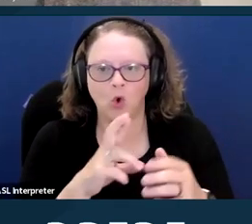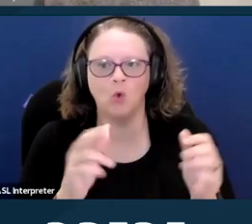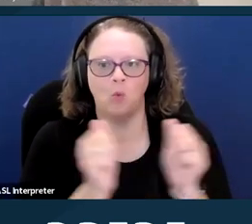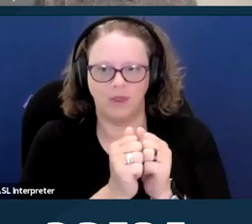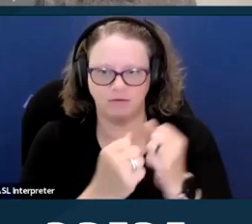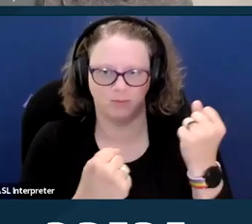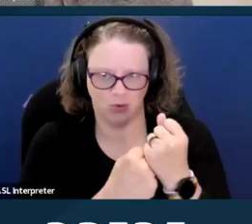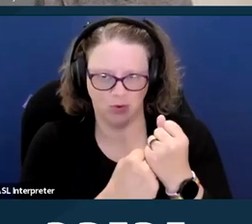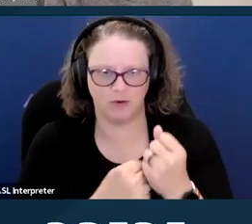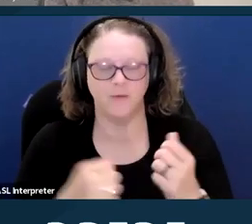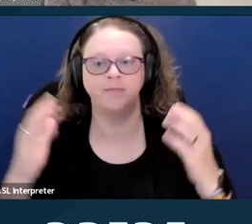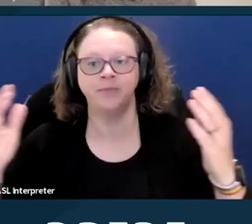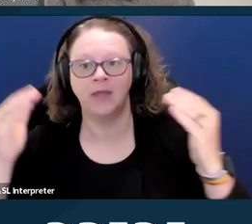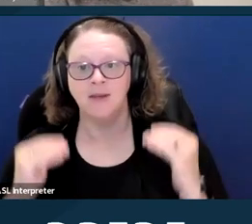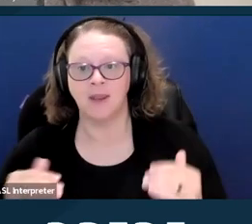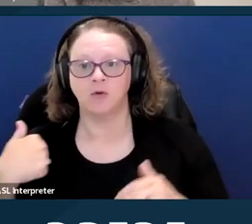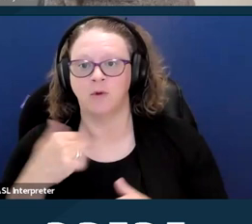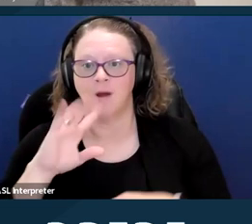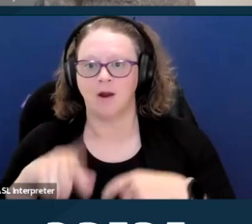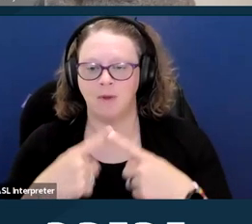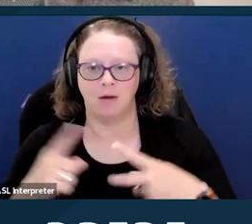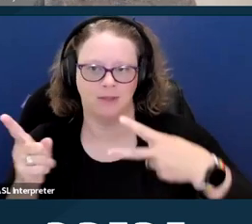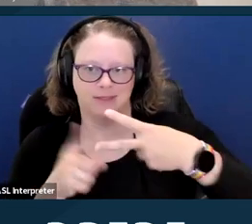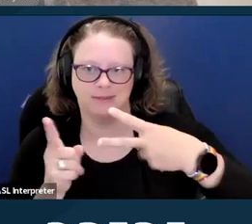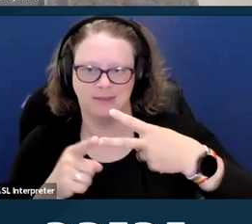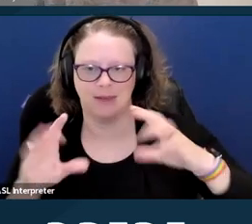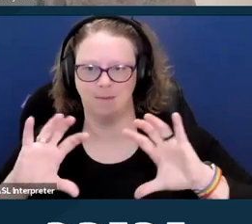So next we'll move on to the second bucket of requirements